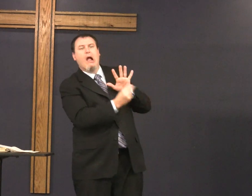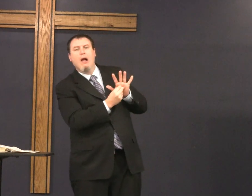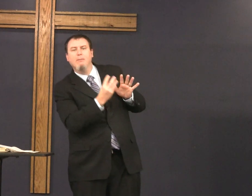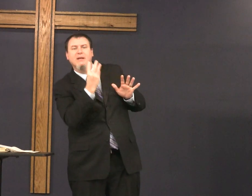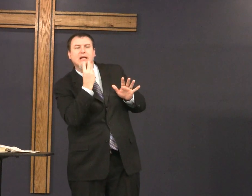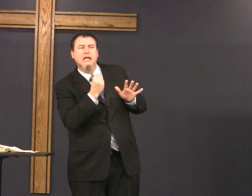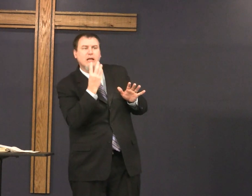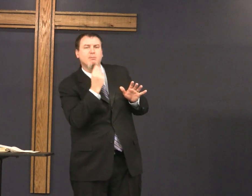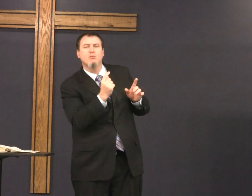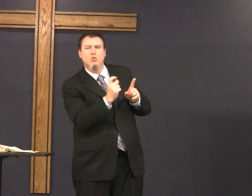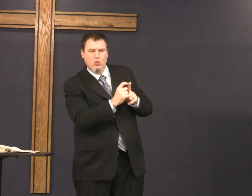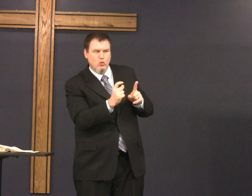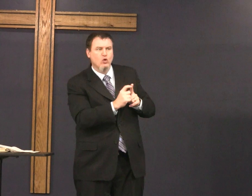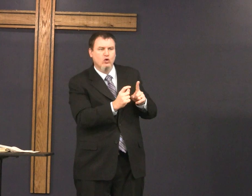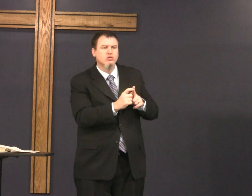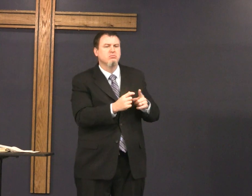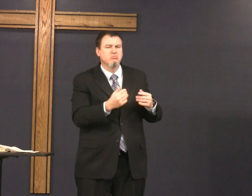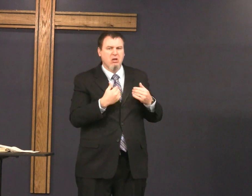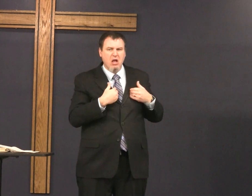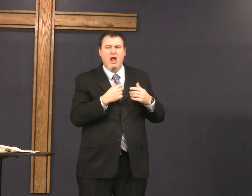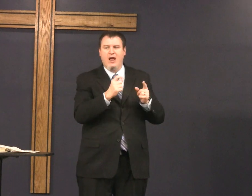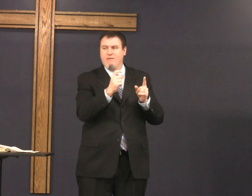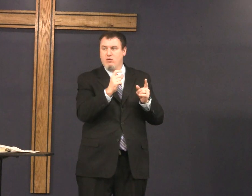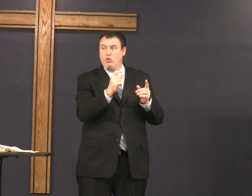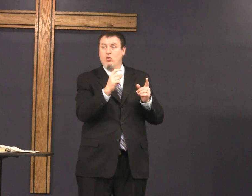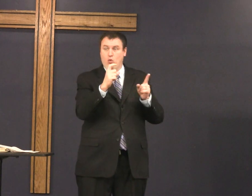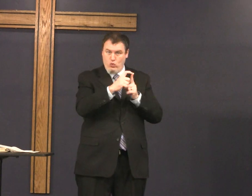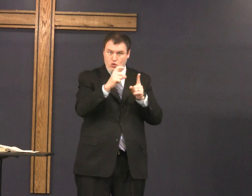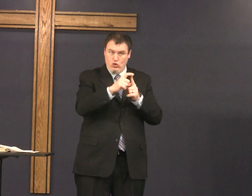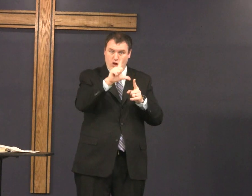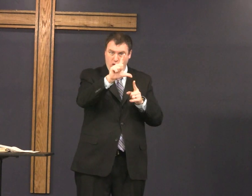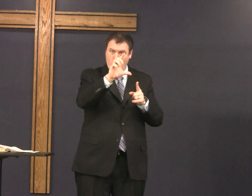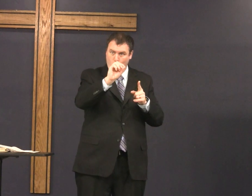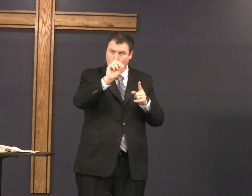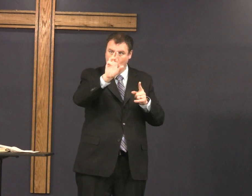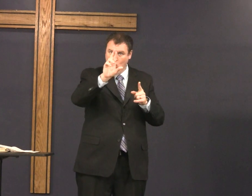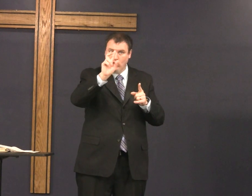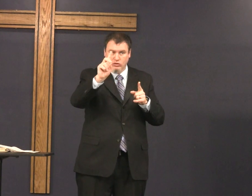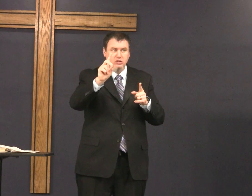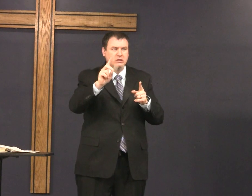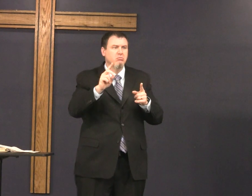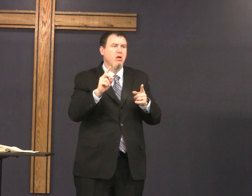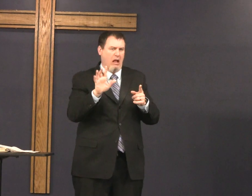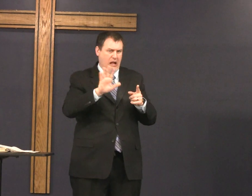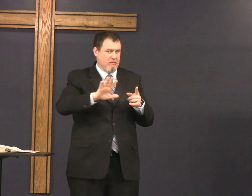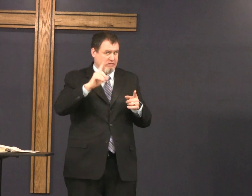which is a very close to copying the Hebrew words a close copy of the Hebrew words